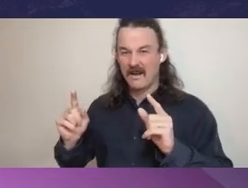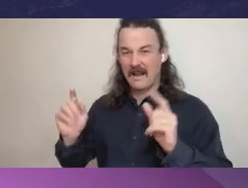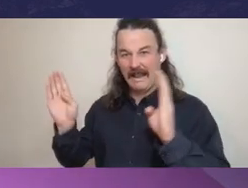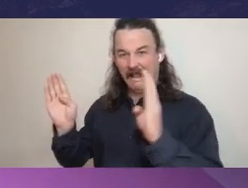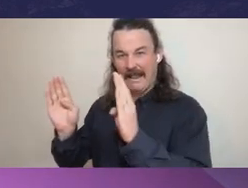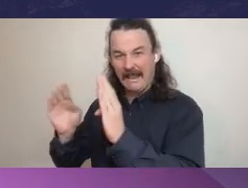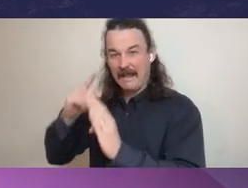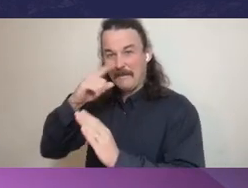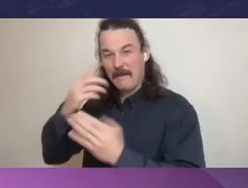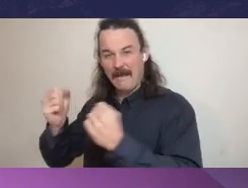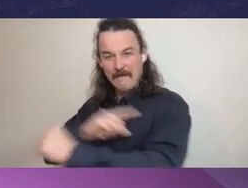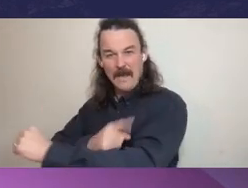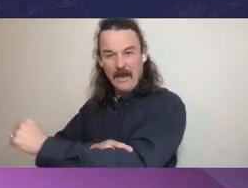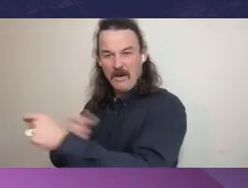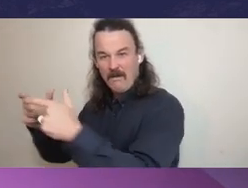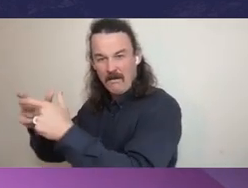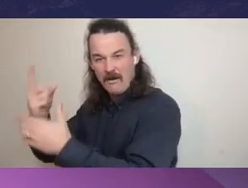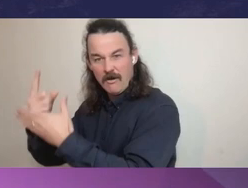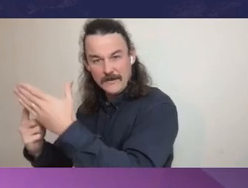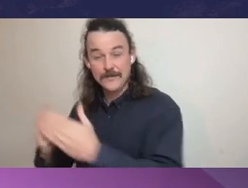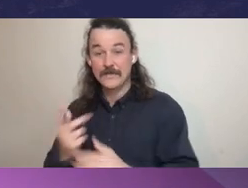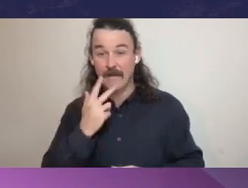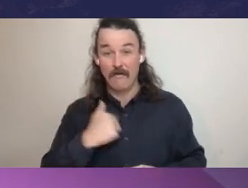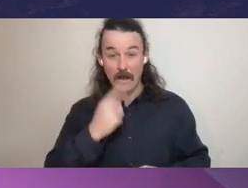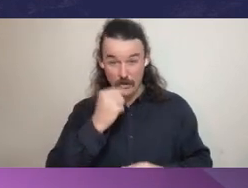I would remove the requirement not only in Victoria